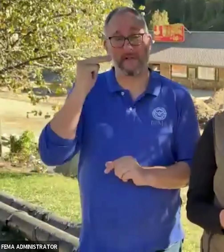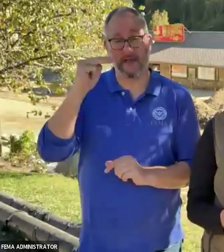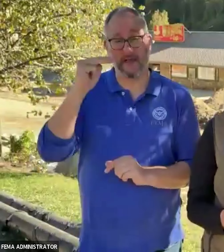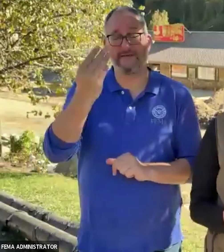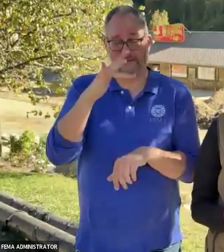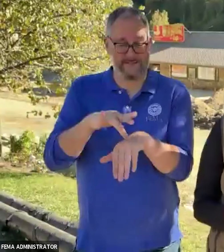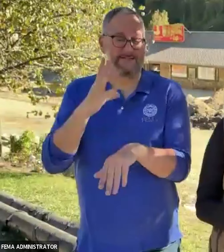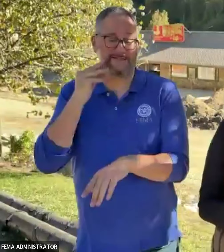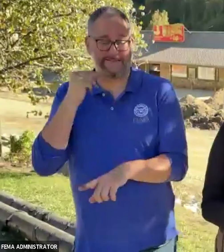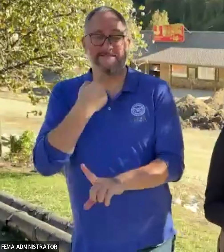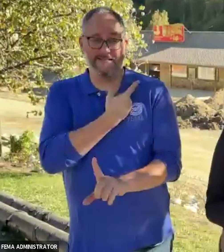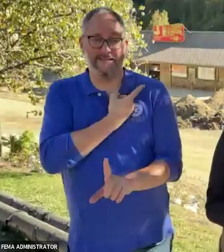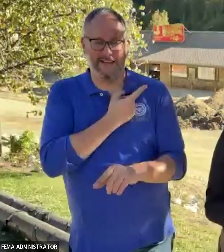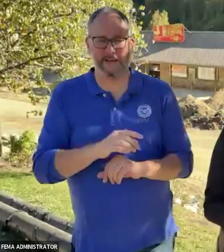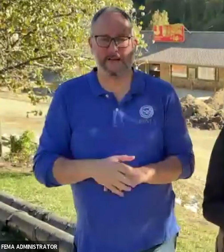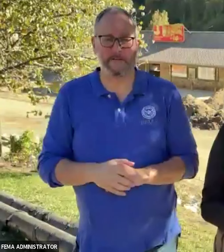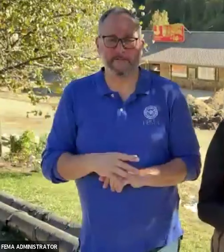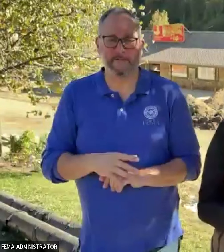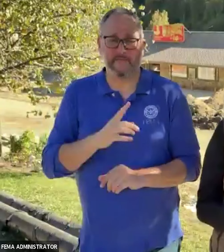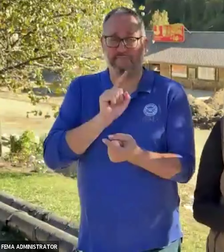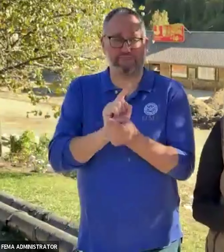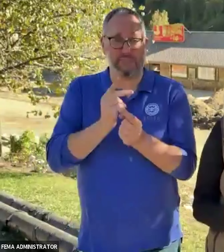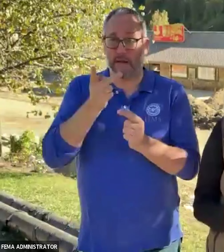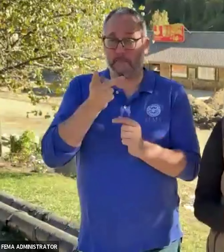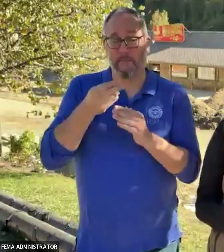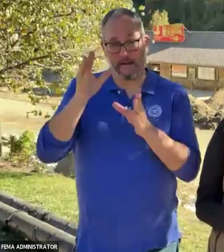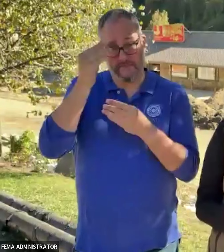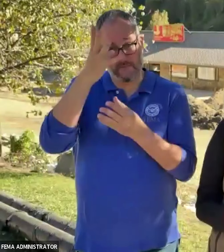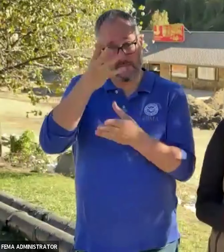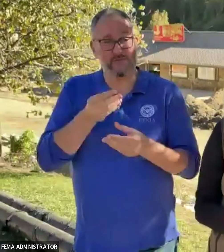I met a public information officer from Ohio who has also deployed through EMAC.